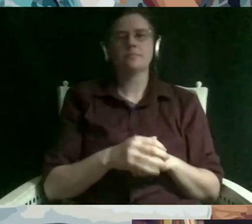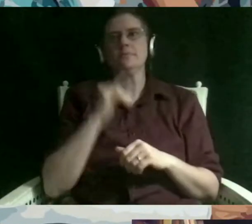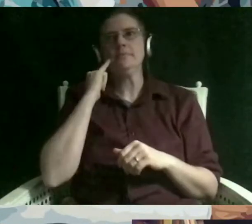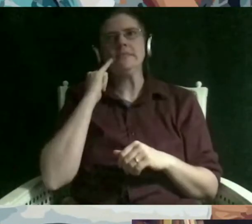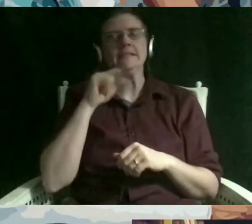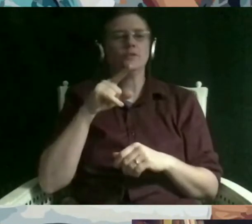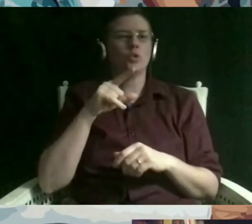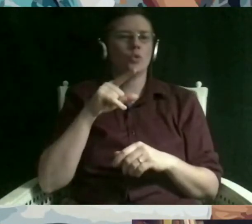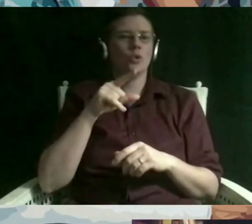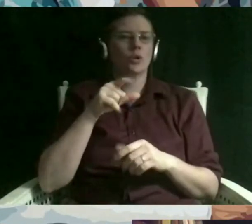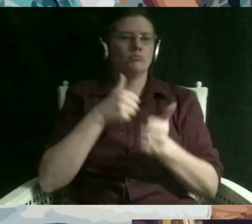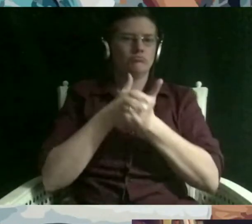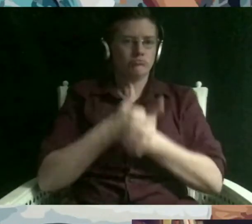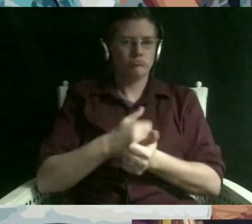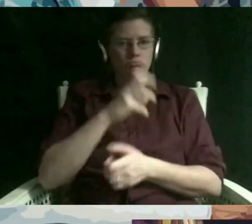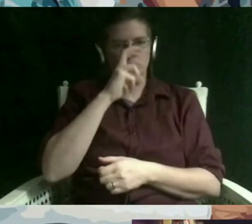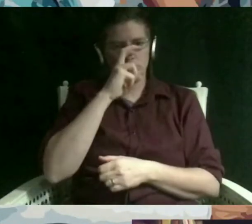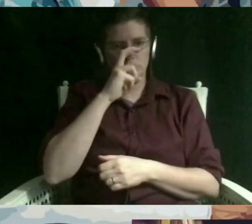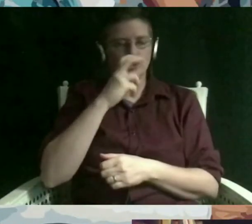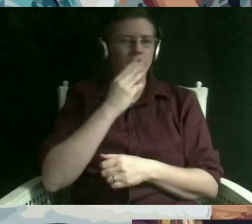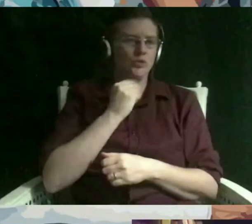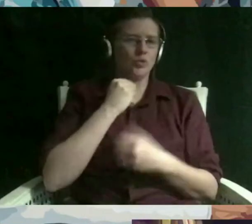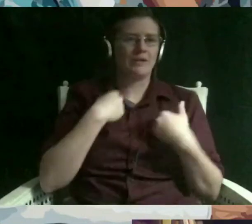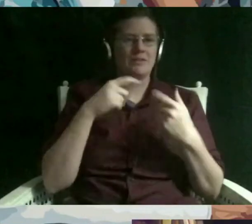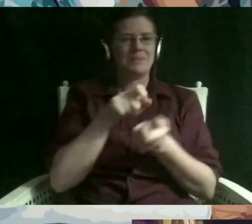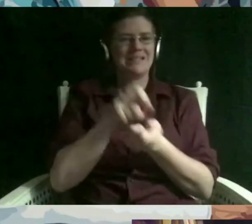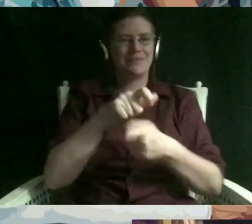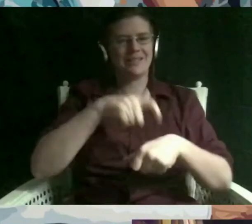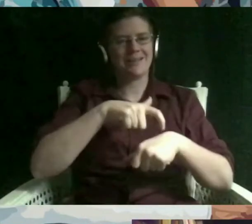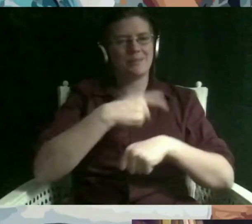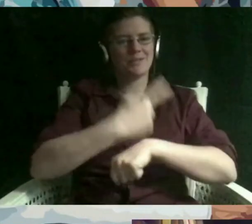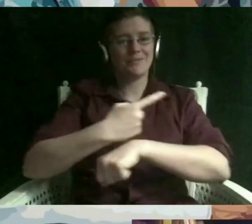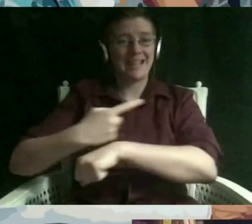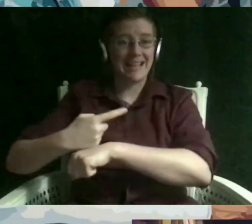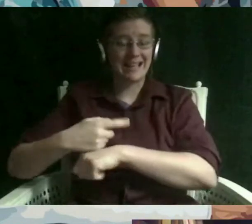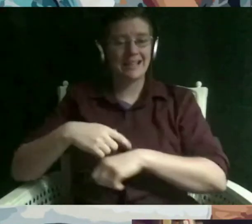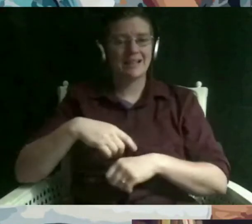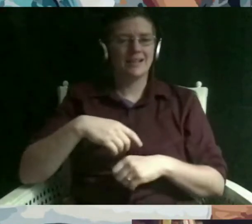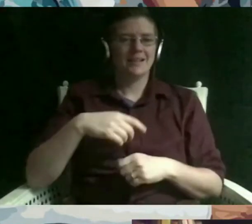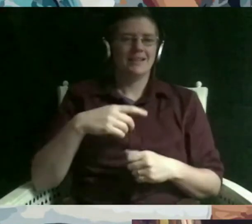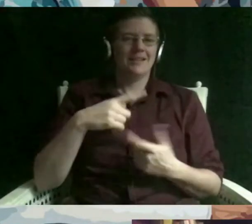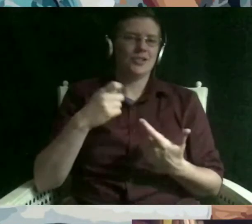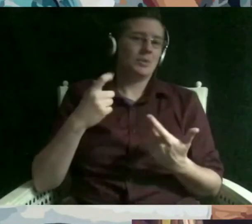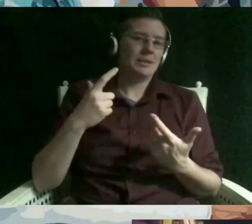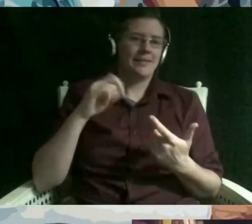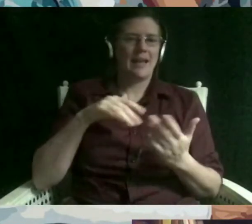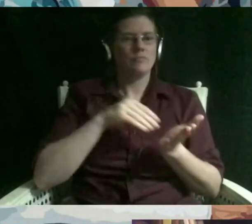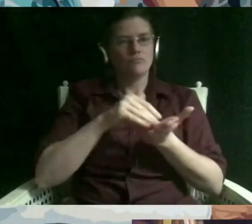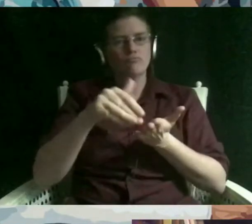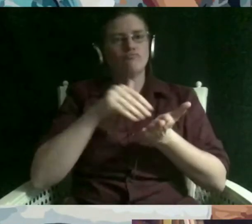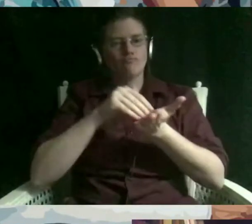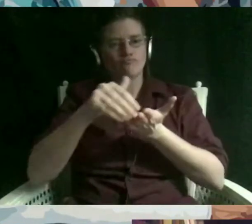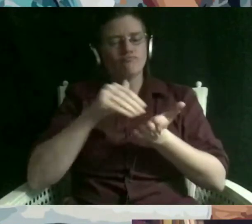to pray and that the regularity really almost my frantic mind um and then lastly i'd say that